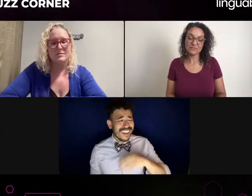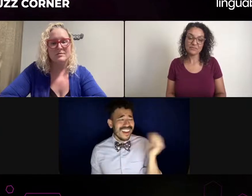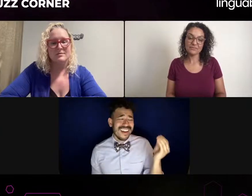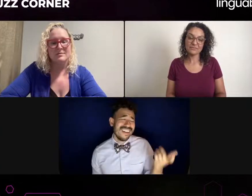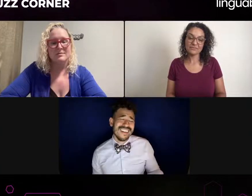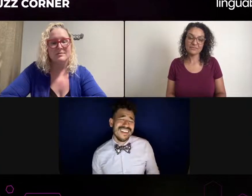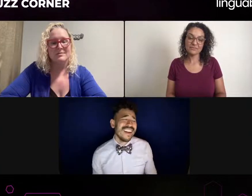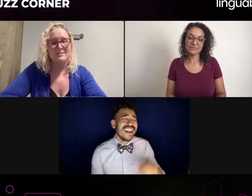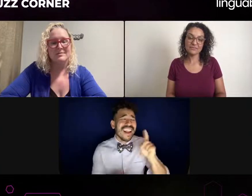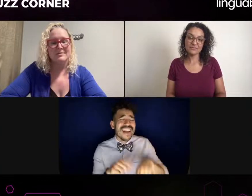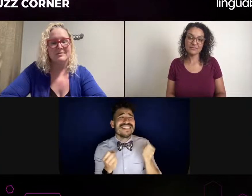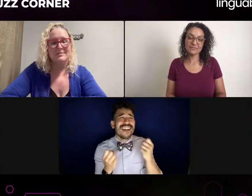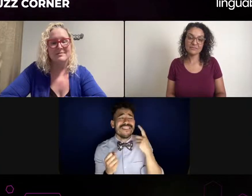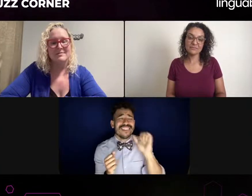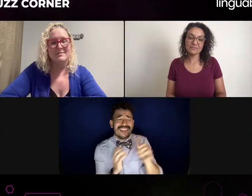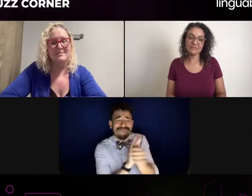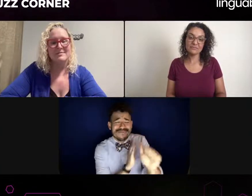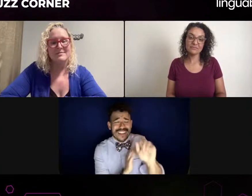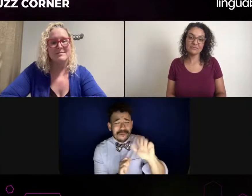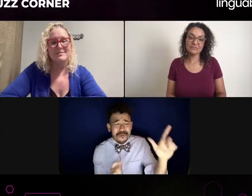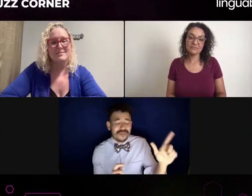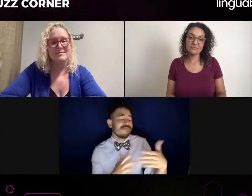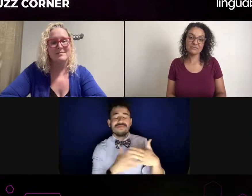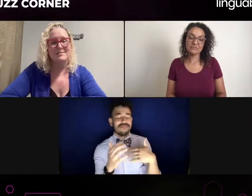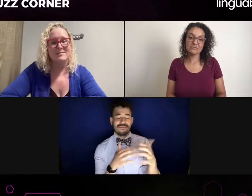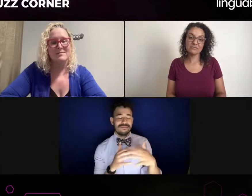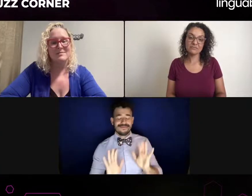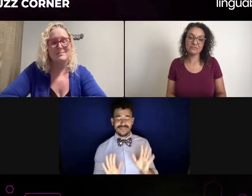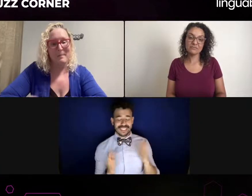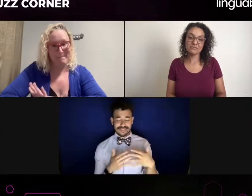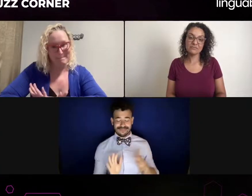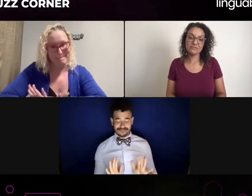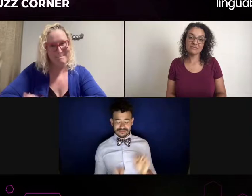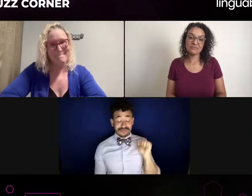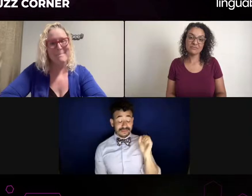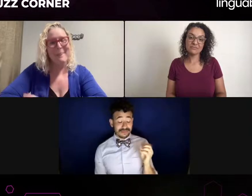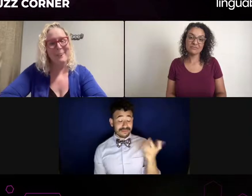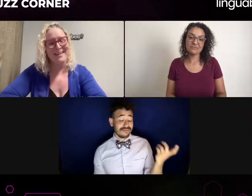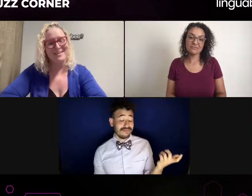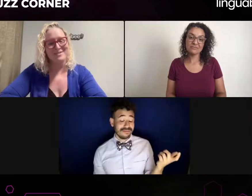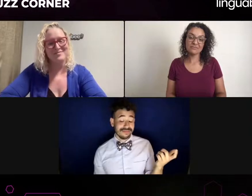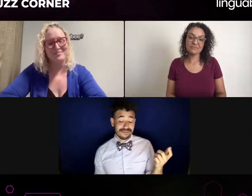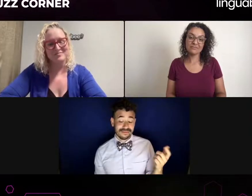My life is my work, as an artist. So it's hard to disseminate those two.